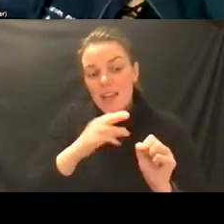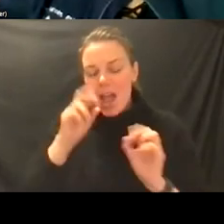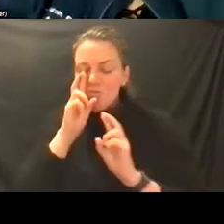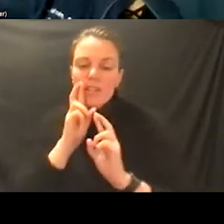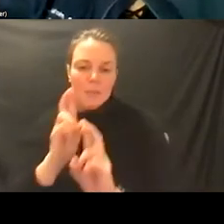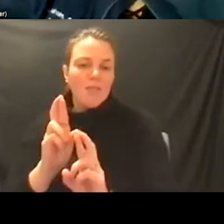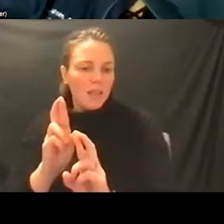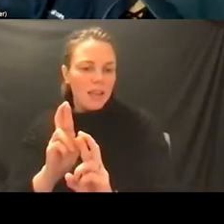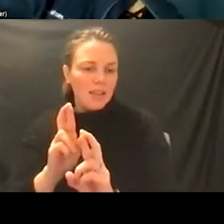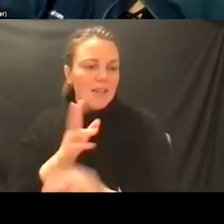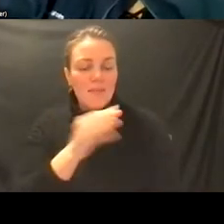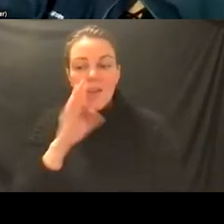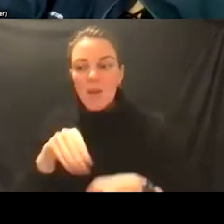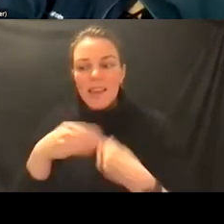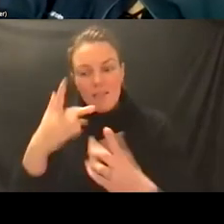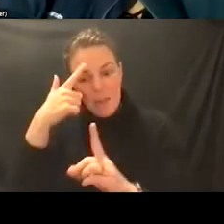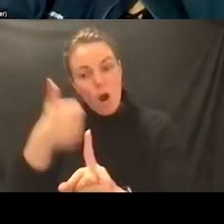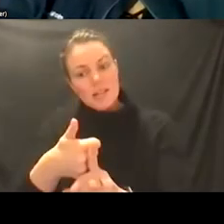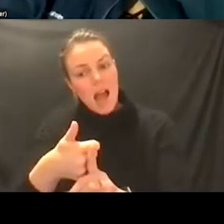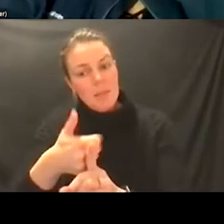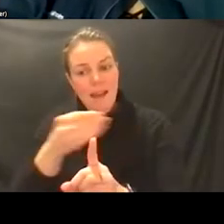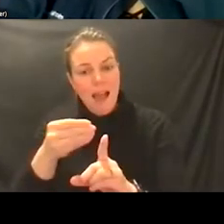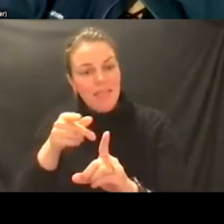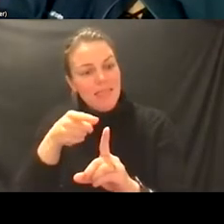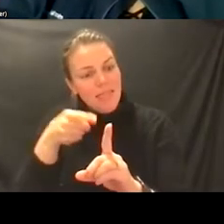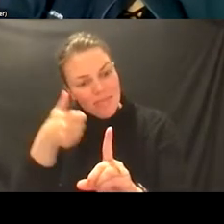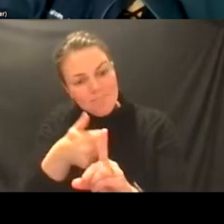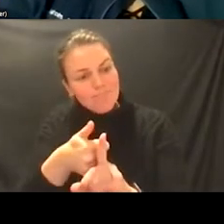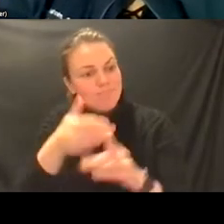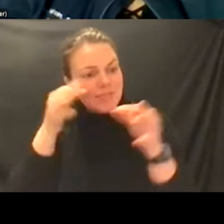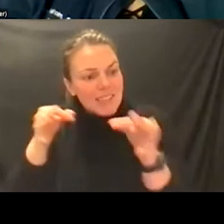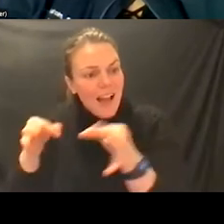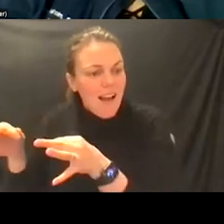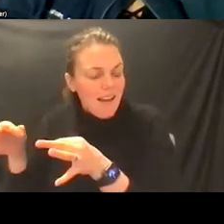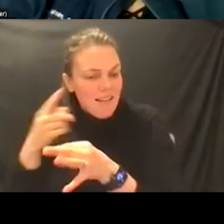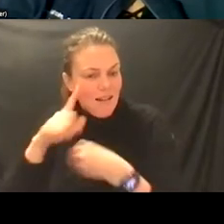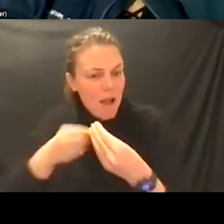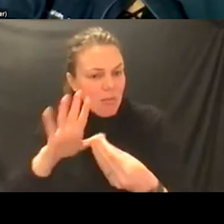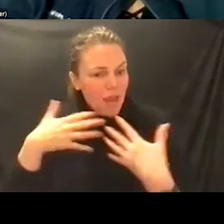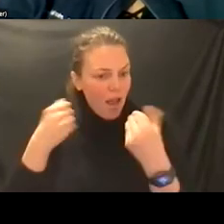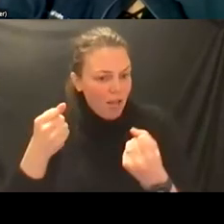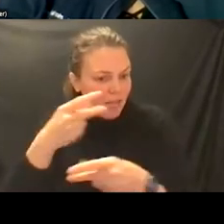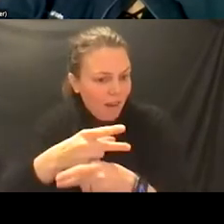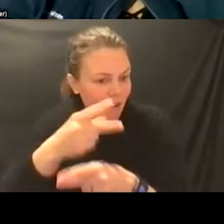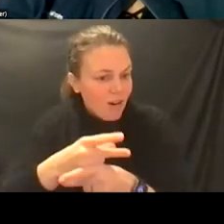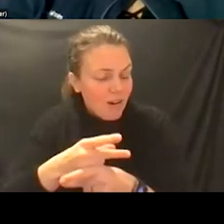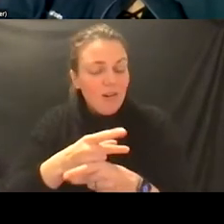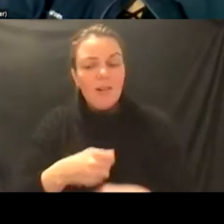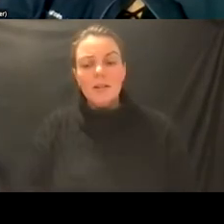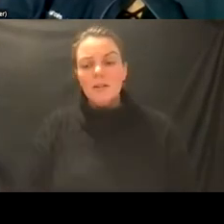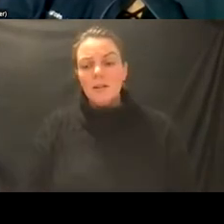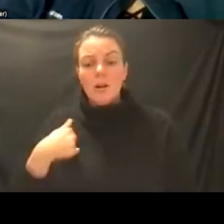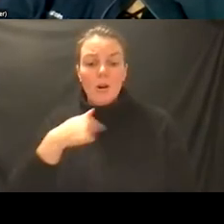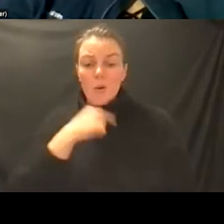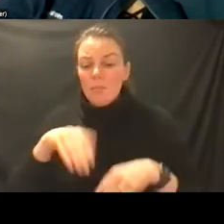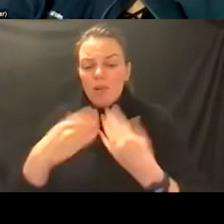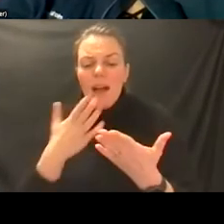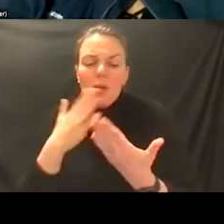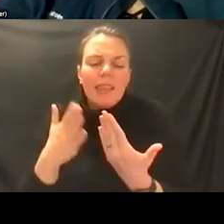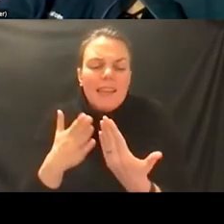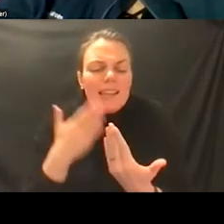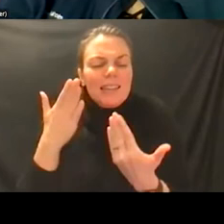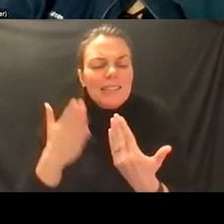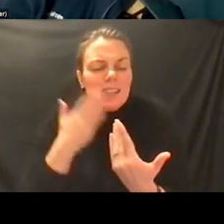them autonomy and decision making capacity uh providing them with really easy to understand uh